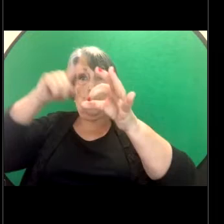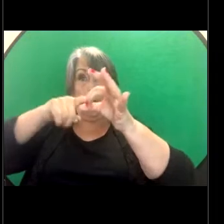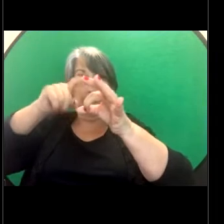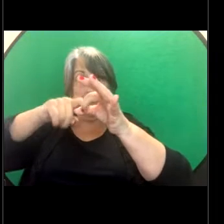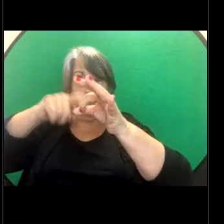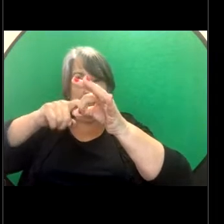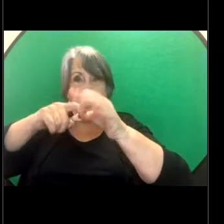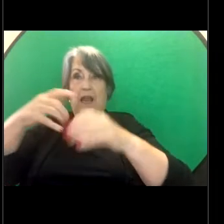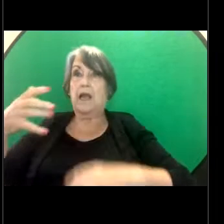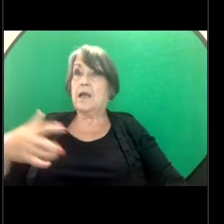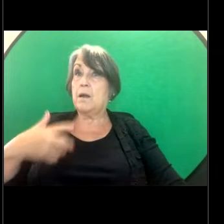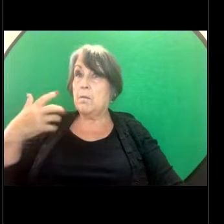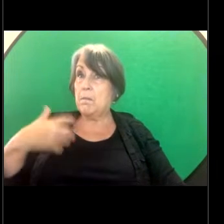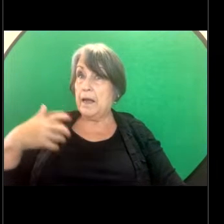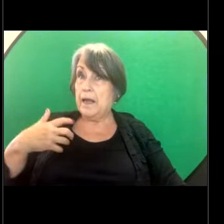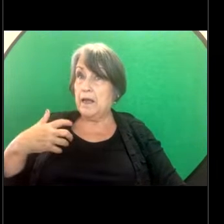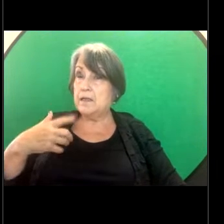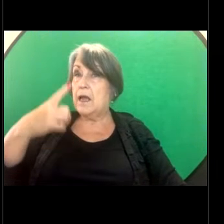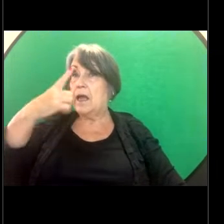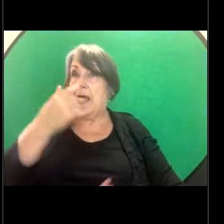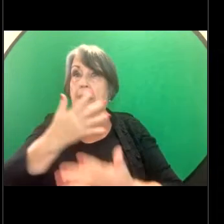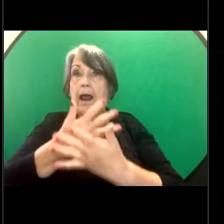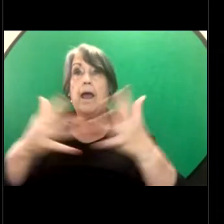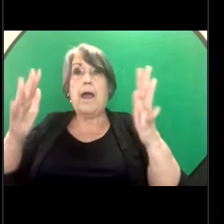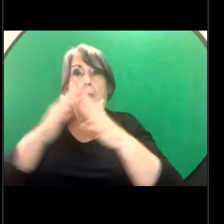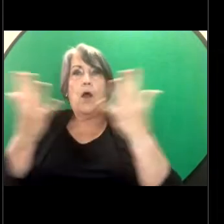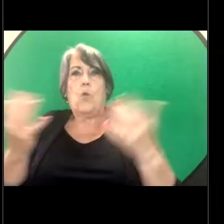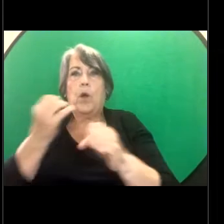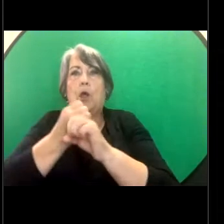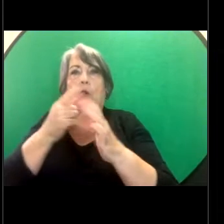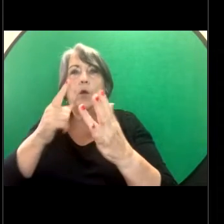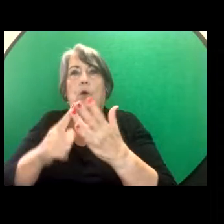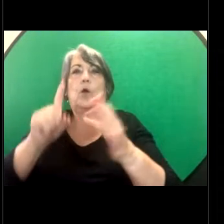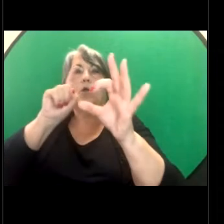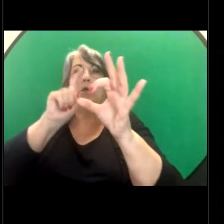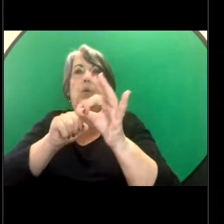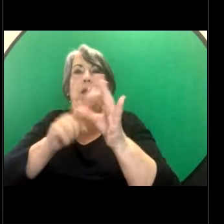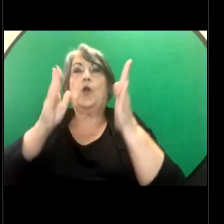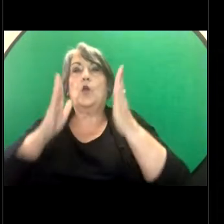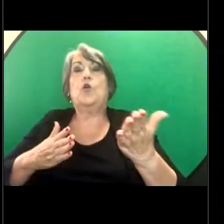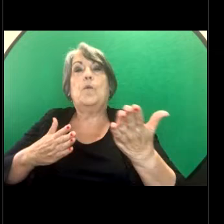sexual harassment can be made to the QLD Human Rights Commission and the time limit for making